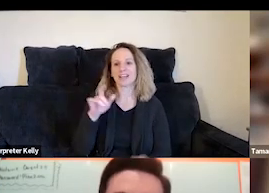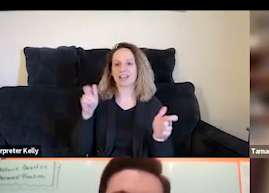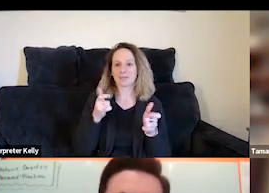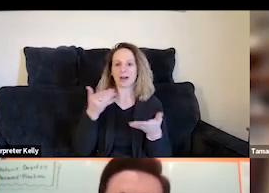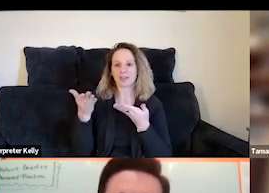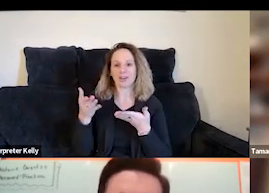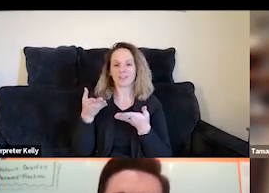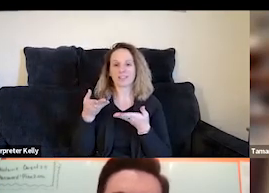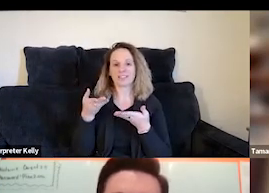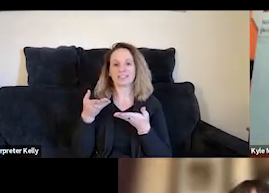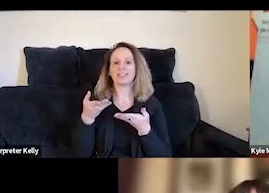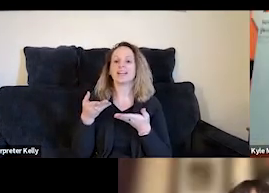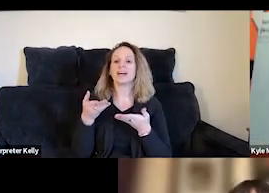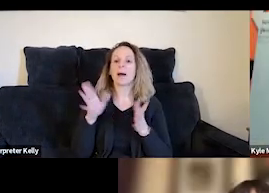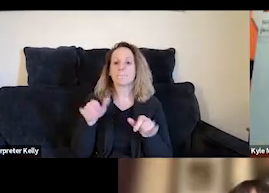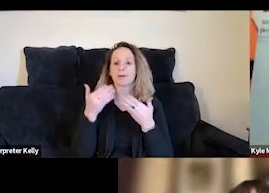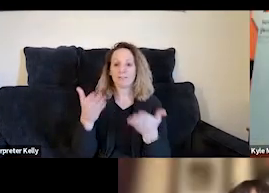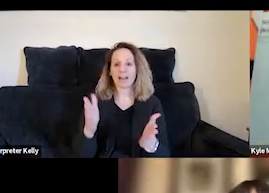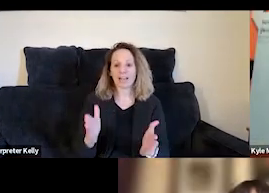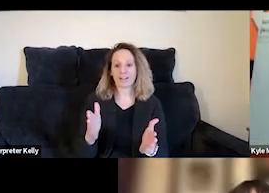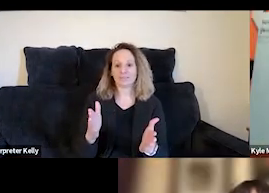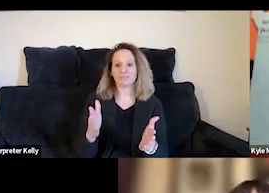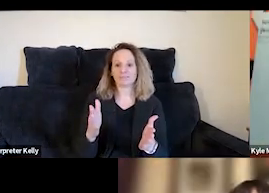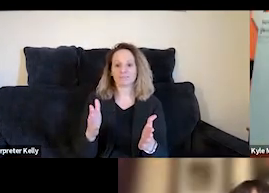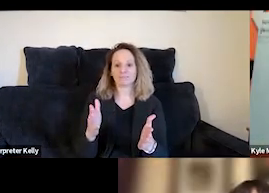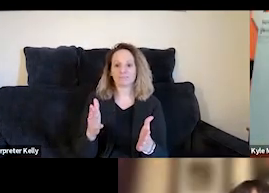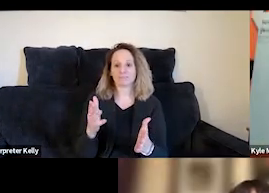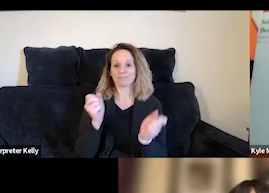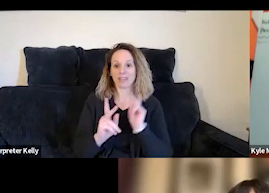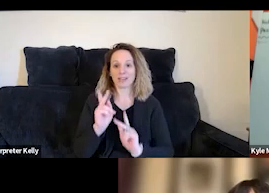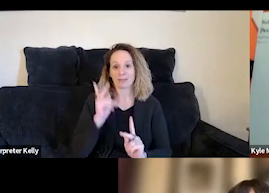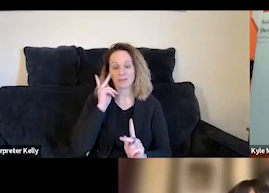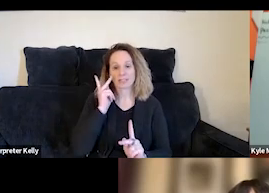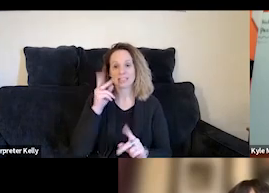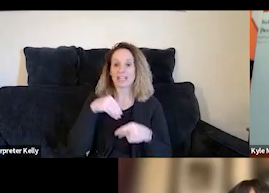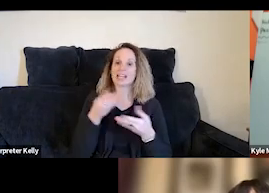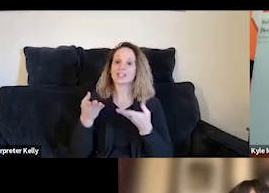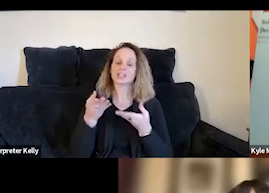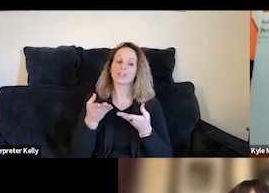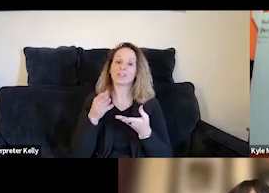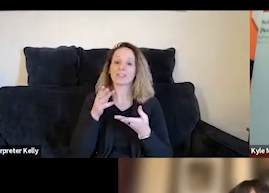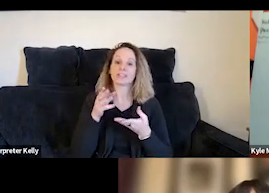and I see that a good portion of our attendees here today are also working at service providers, you all probably understand